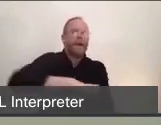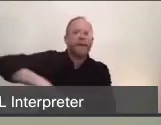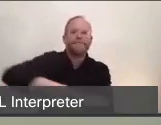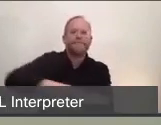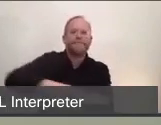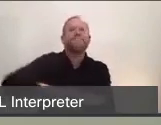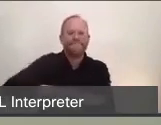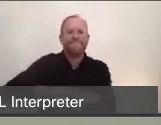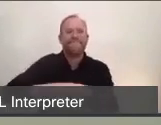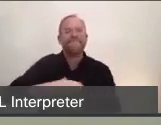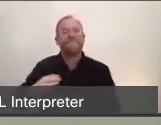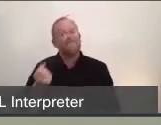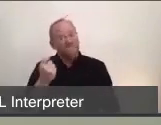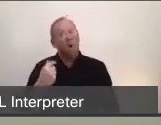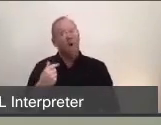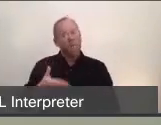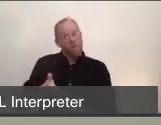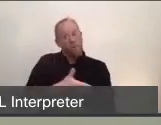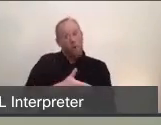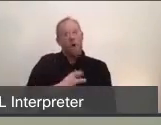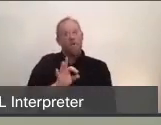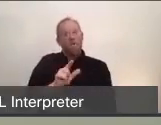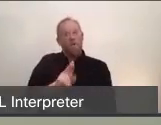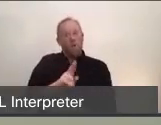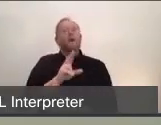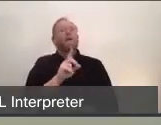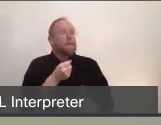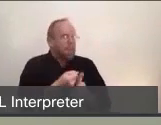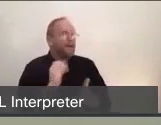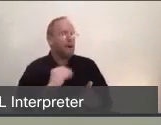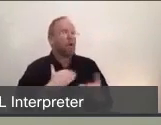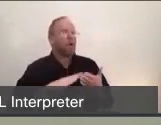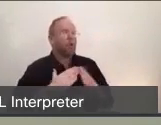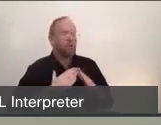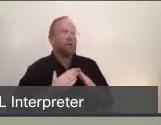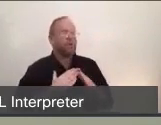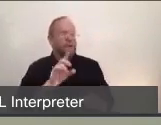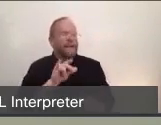so we were already impacted by flu significantly this year, so we need to ensure that residents